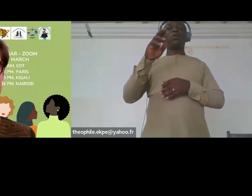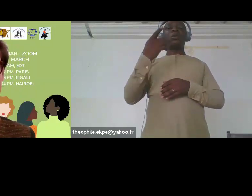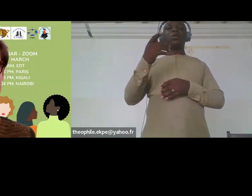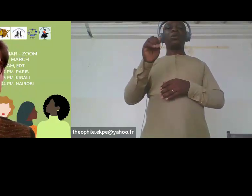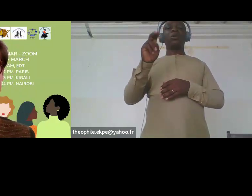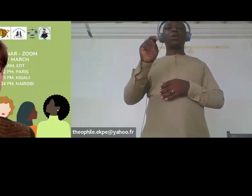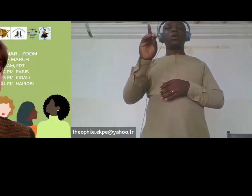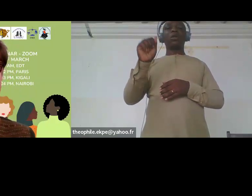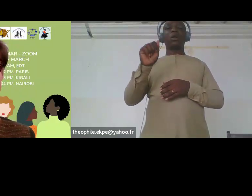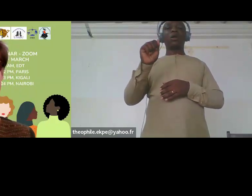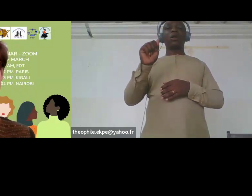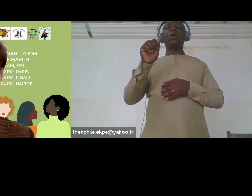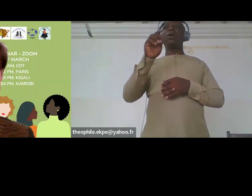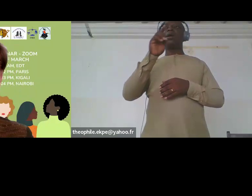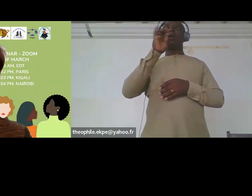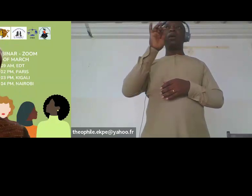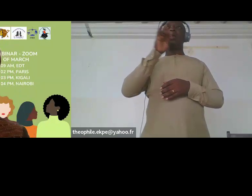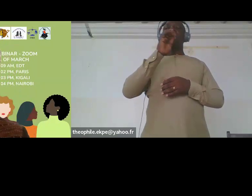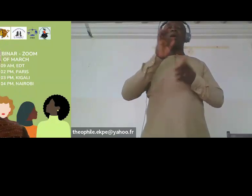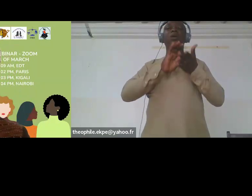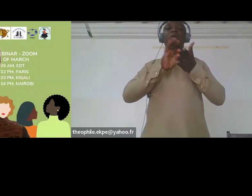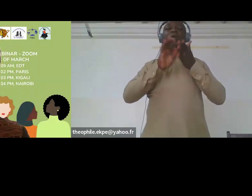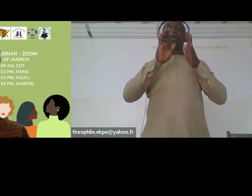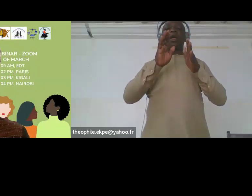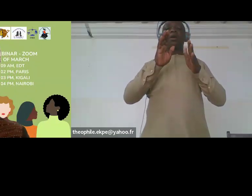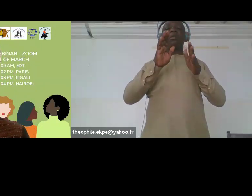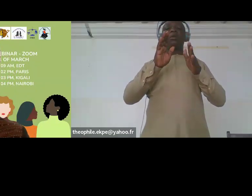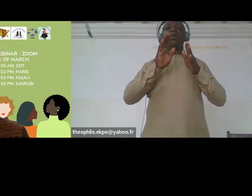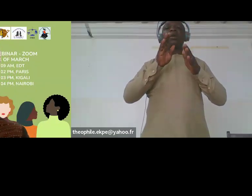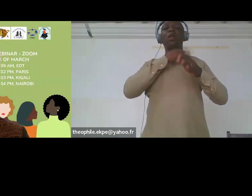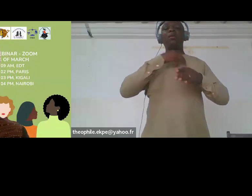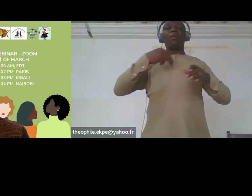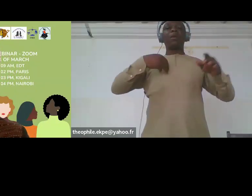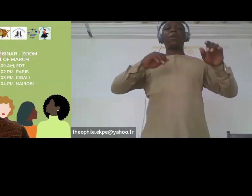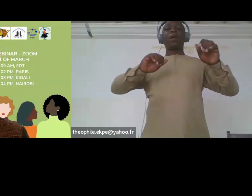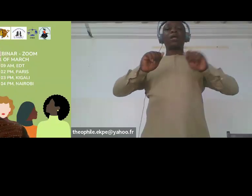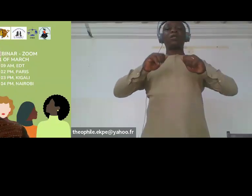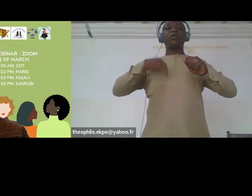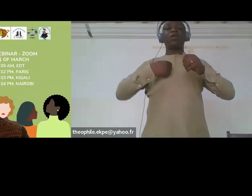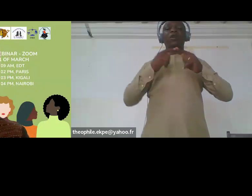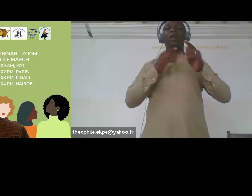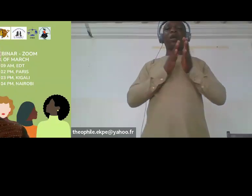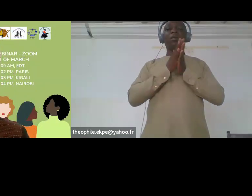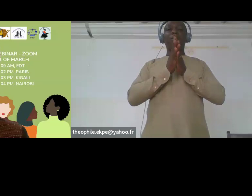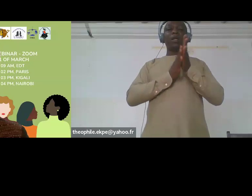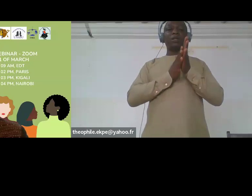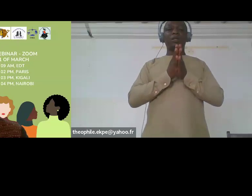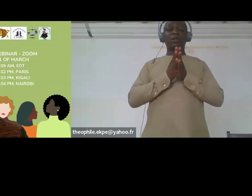at LIDDWA and active member and it is a great pleasure to have her